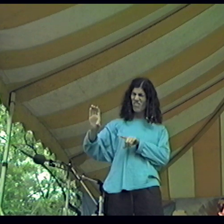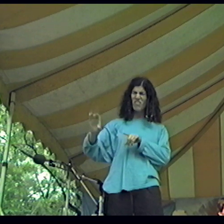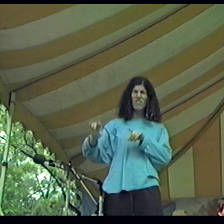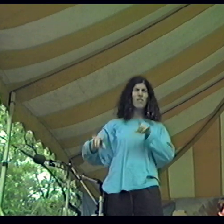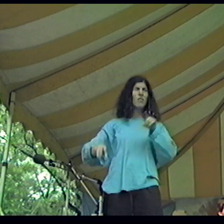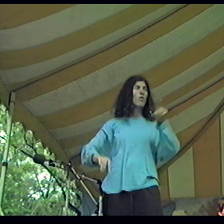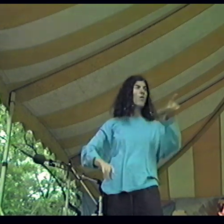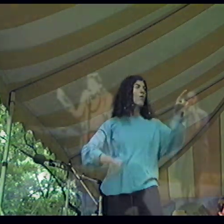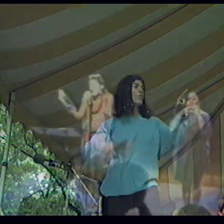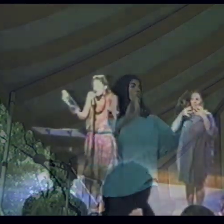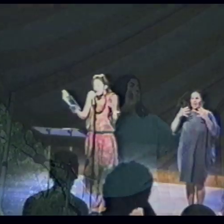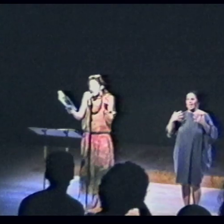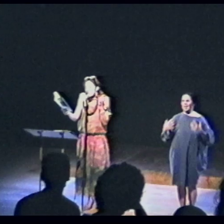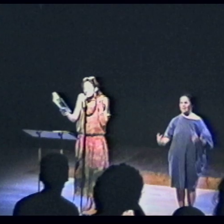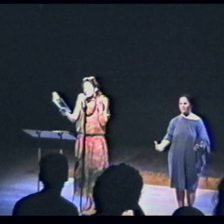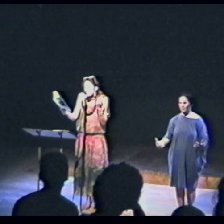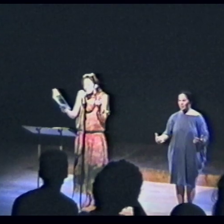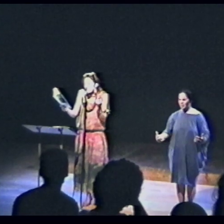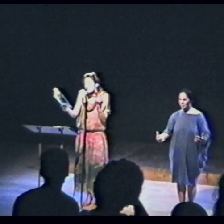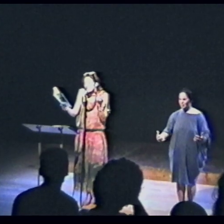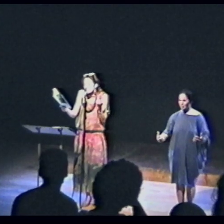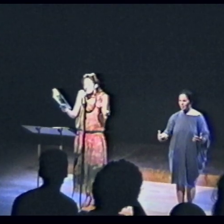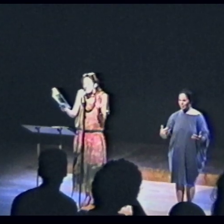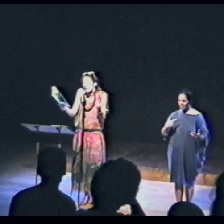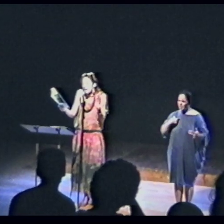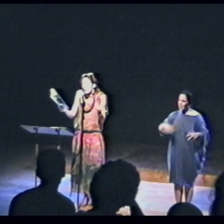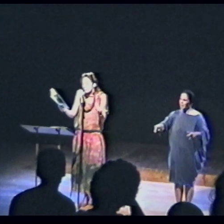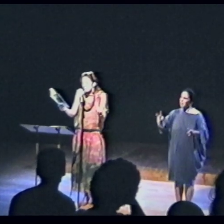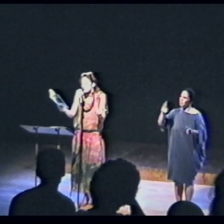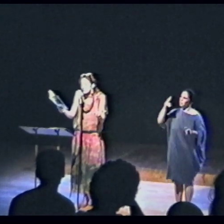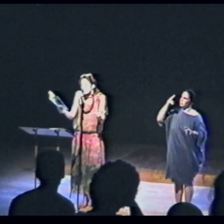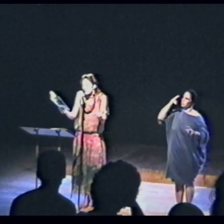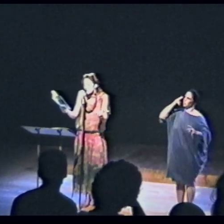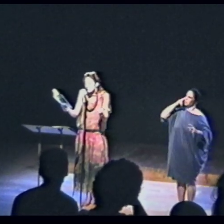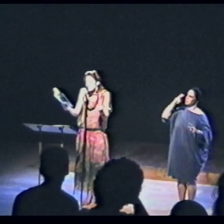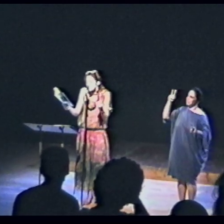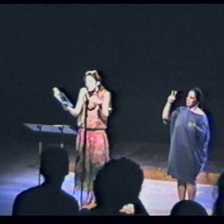How do you want it interpreted? And if it had more than one meaning, did we have to do both meanings?